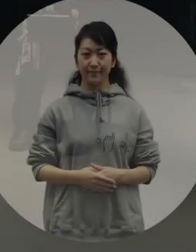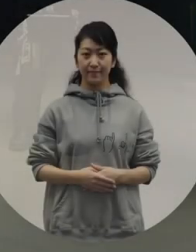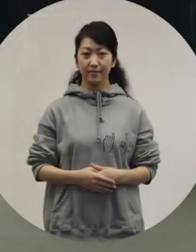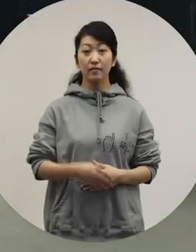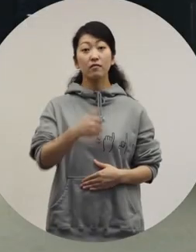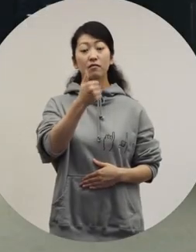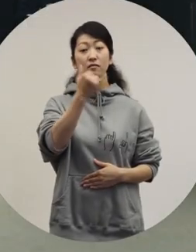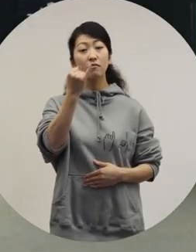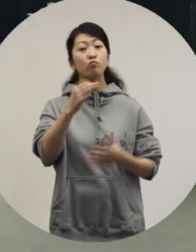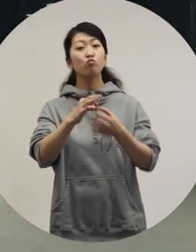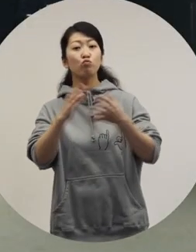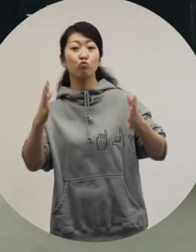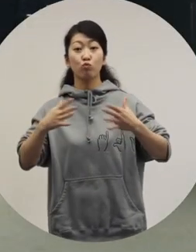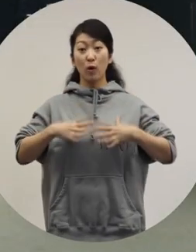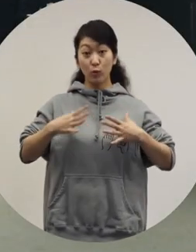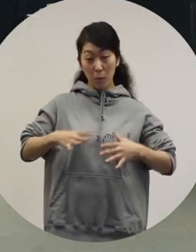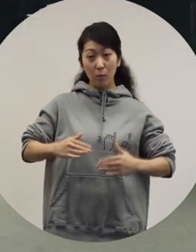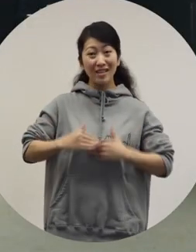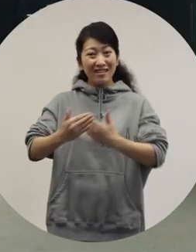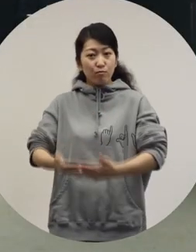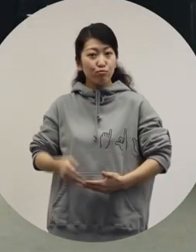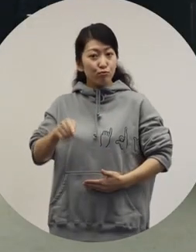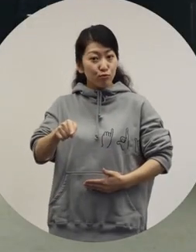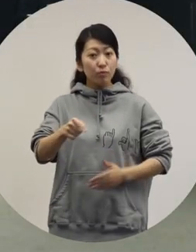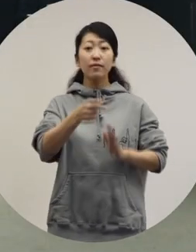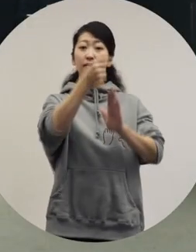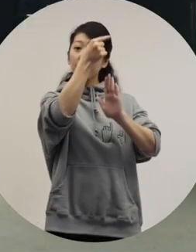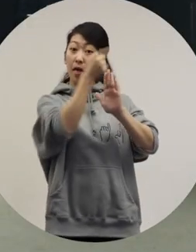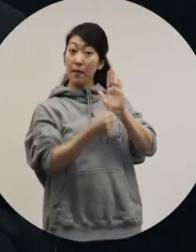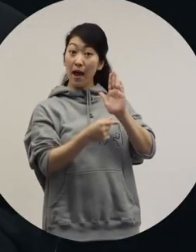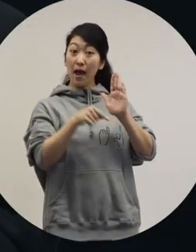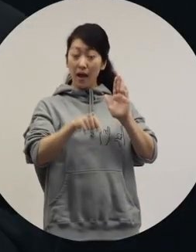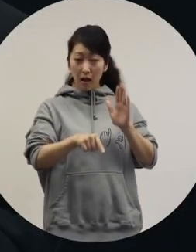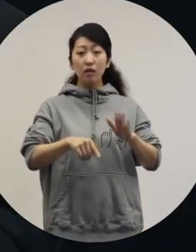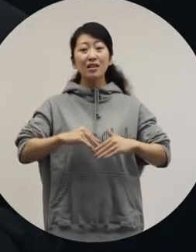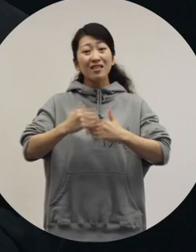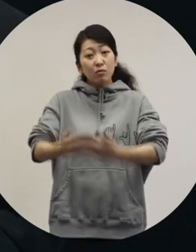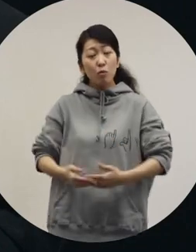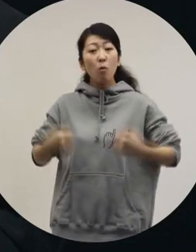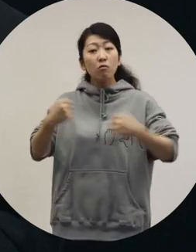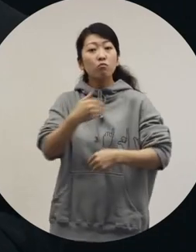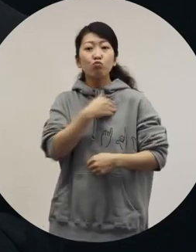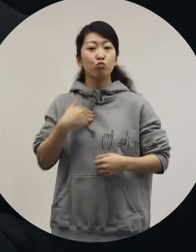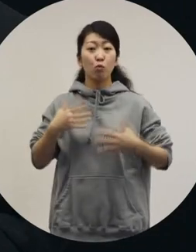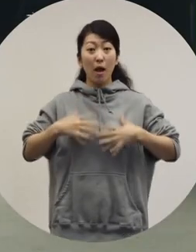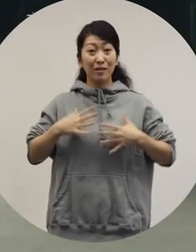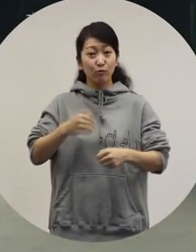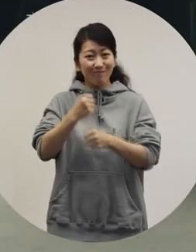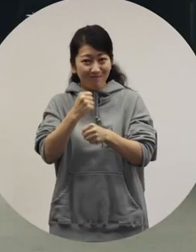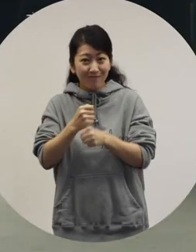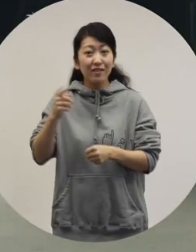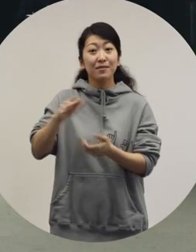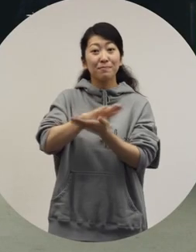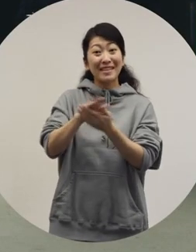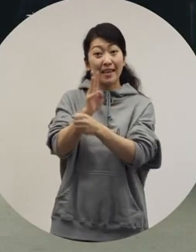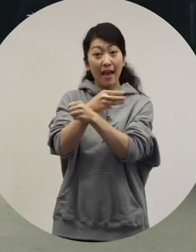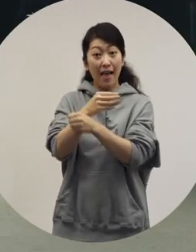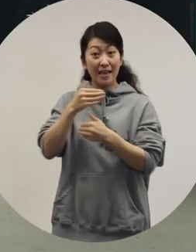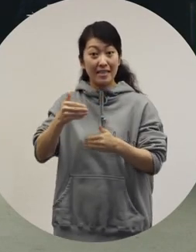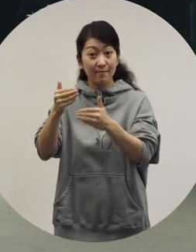[Ochiai] We're here to discuss genderless fashion and the form of a pregnant woman. We have Mikage Shin, who makes dresses that can be worn by pregnant women,